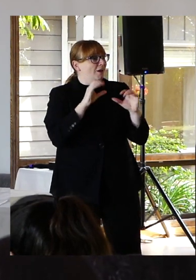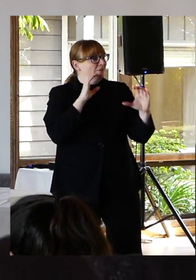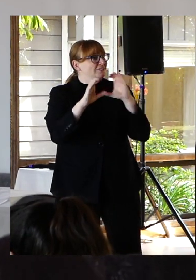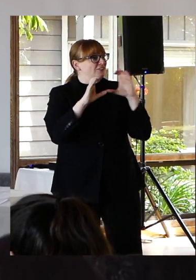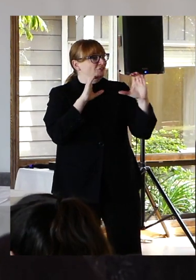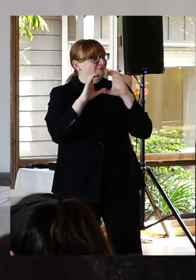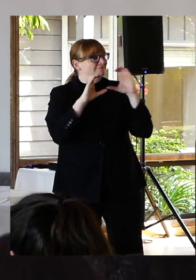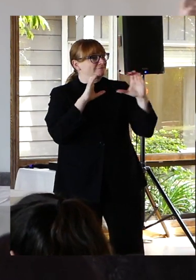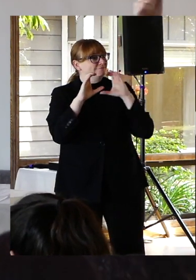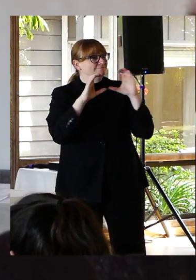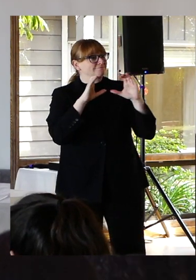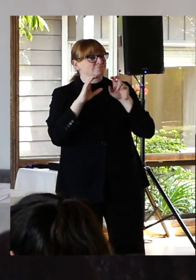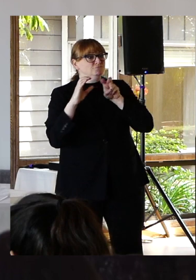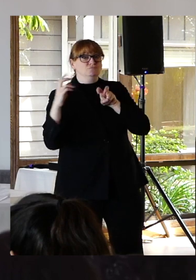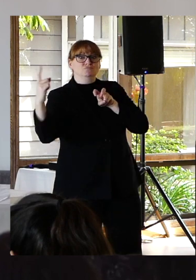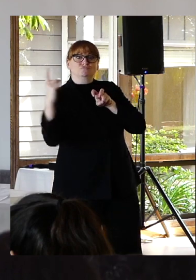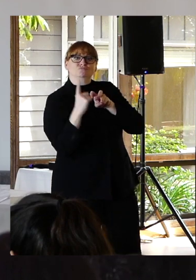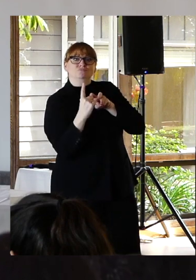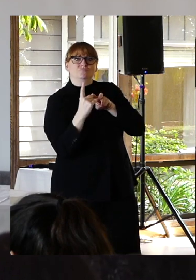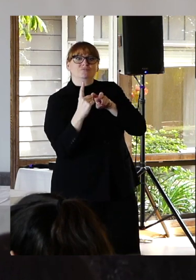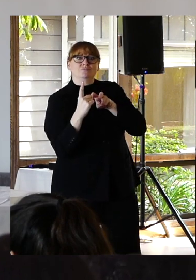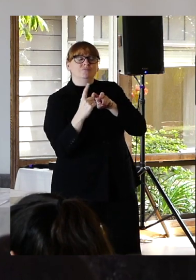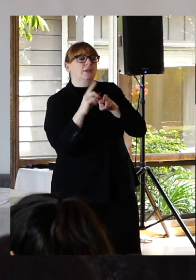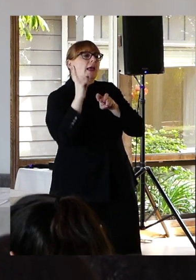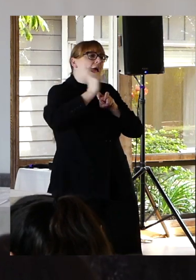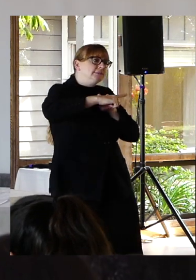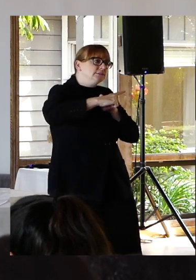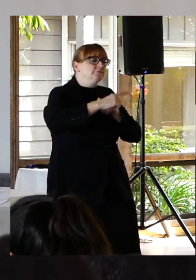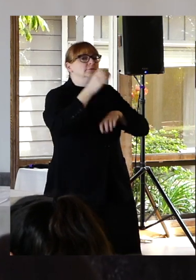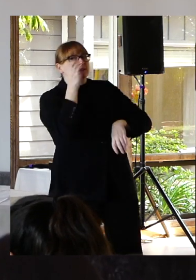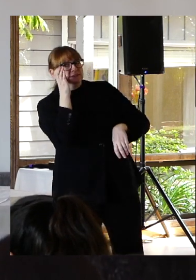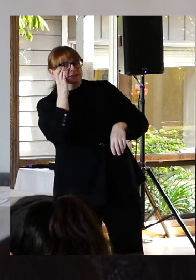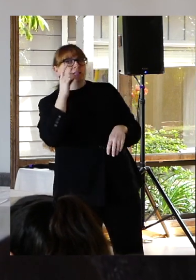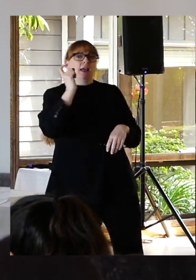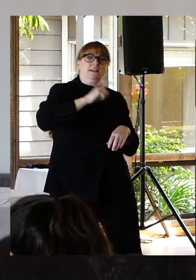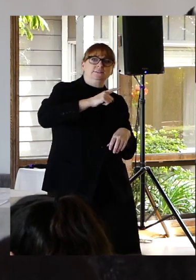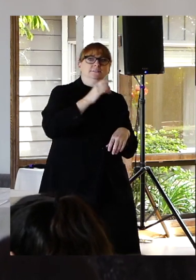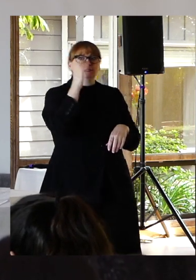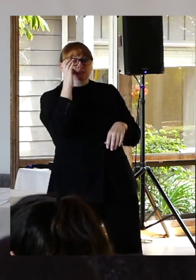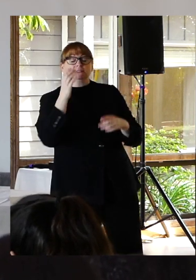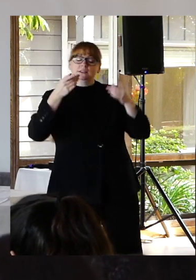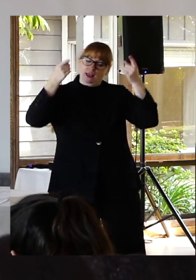like you guys were saying. When someone is in a crisis. Giving them the